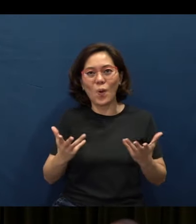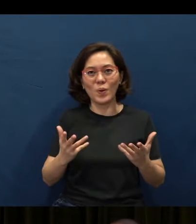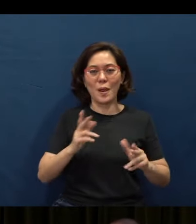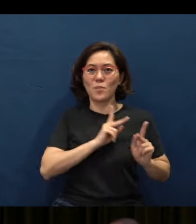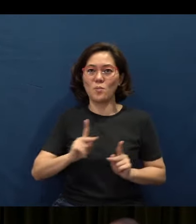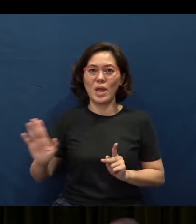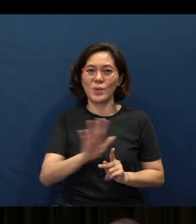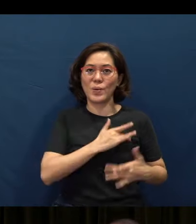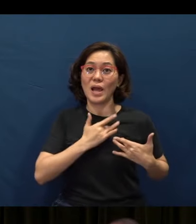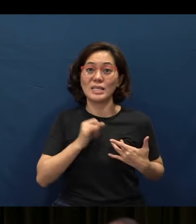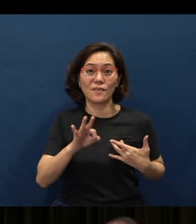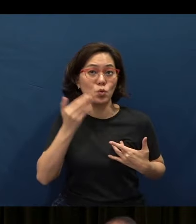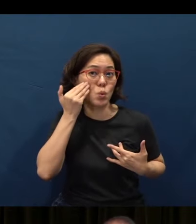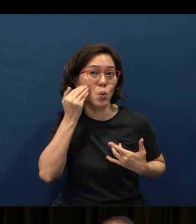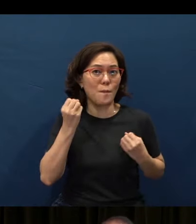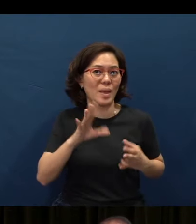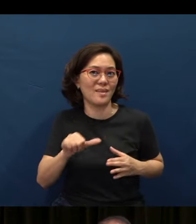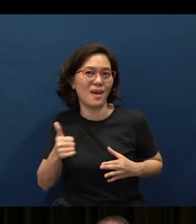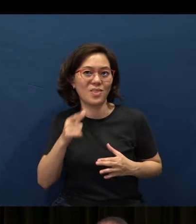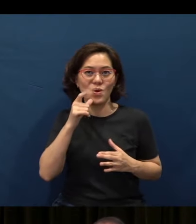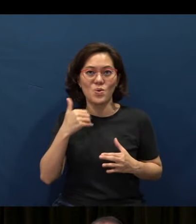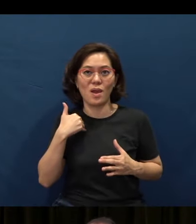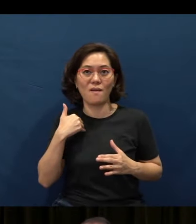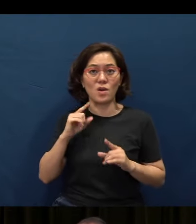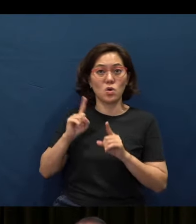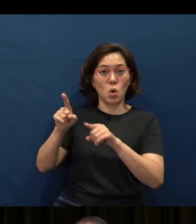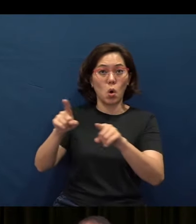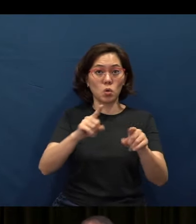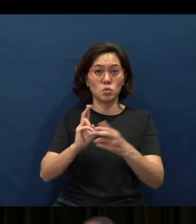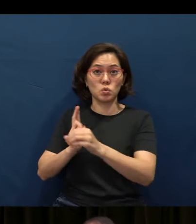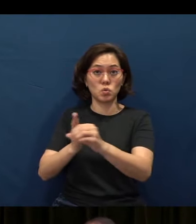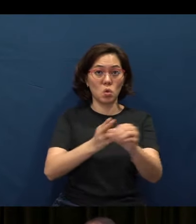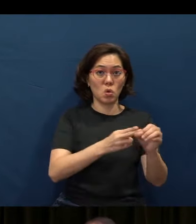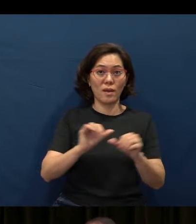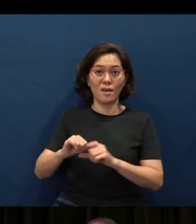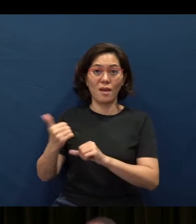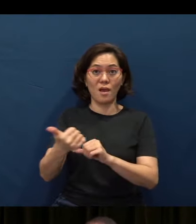If you know of many others who have gone on to join other churches, we just ask them to